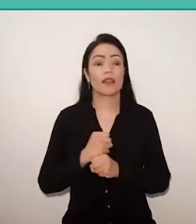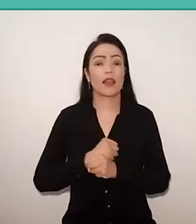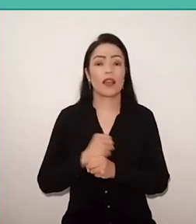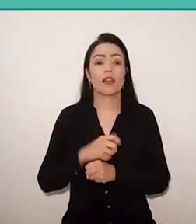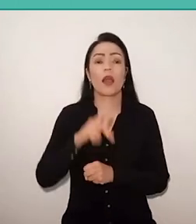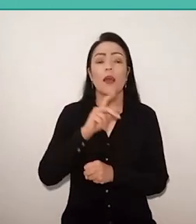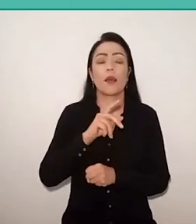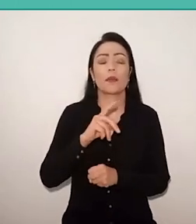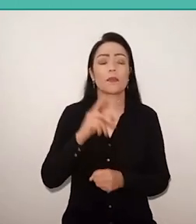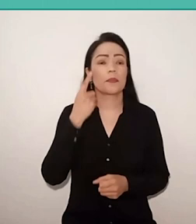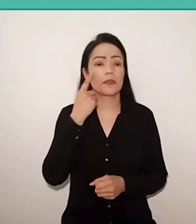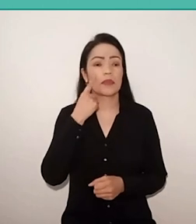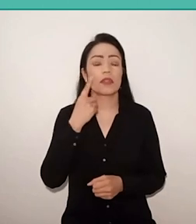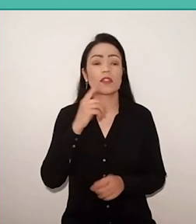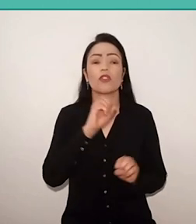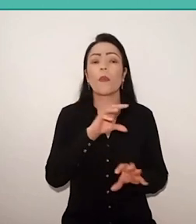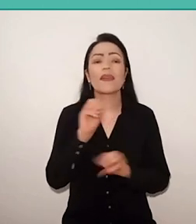It has been 50 years since this work was published.